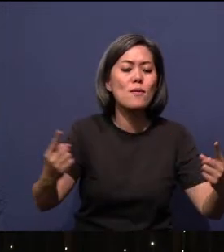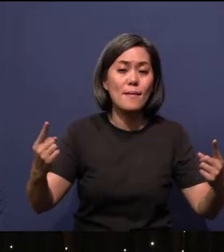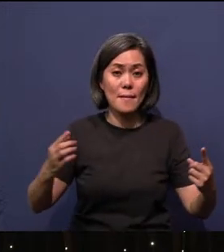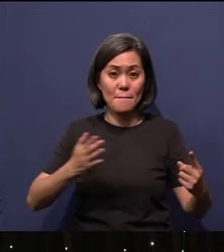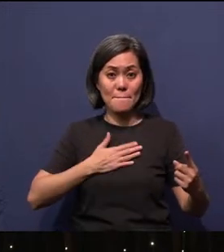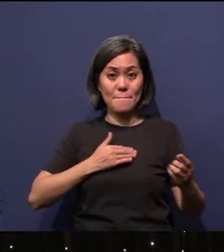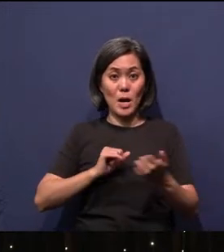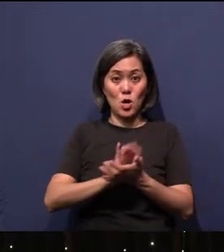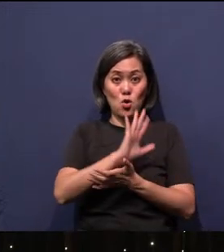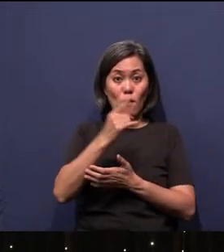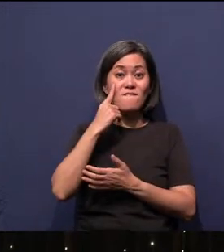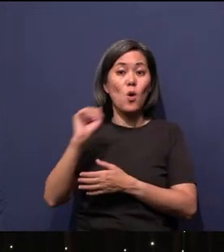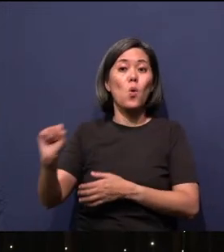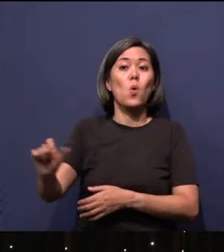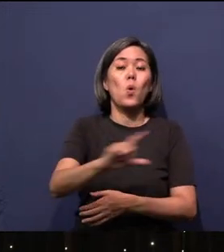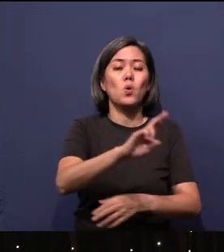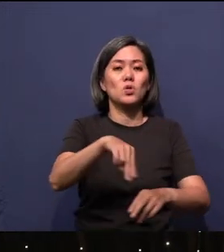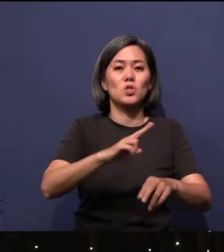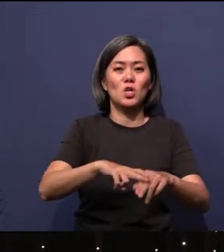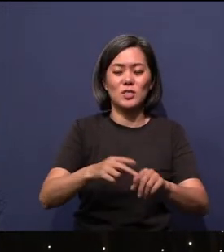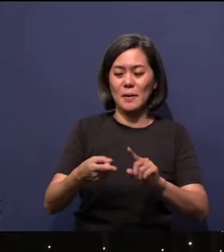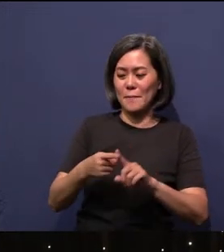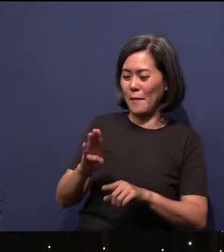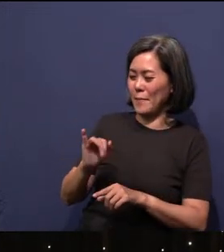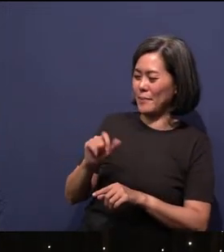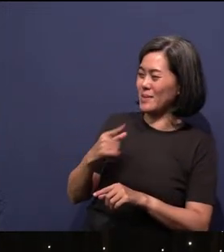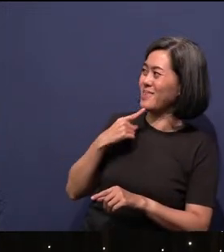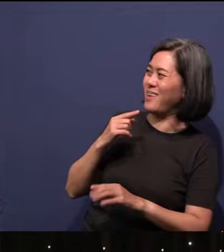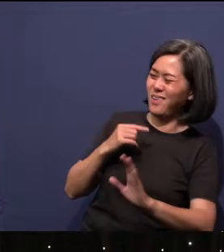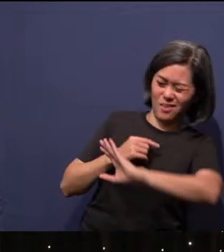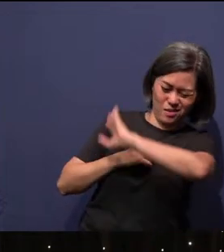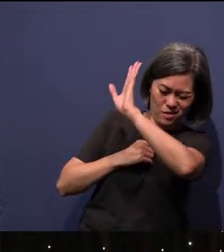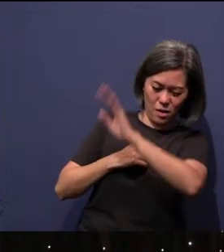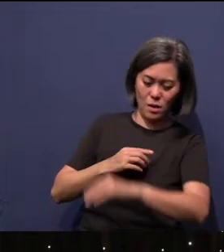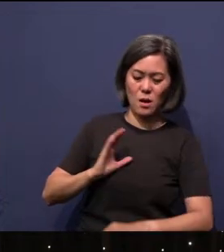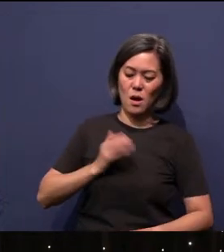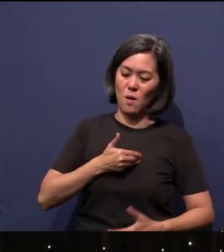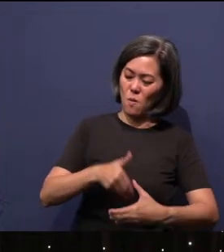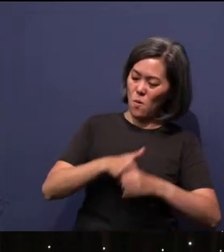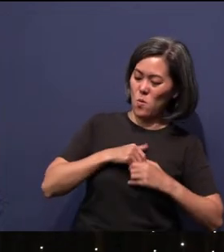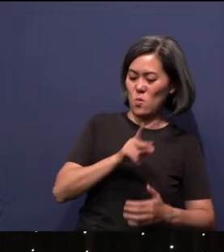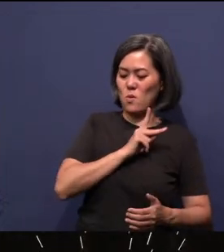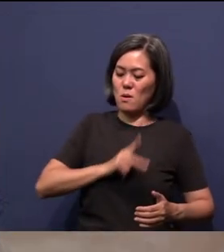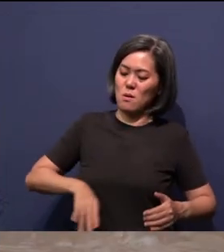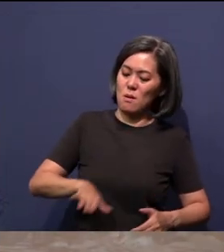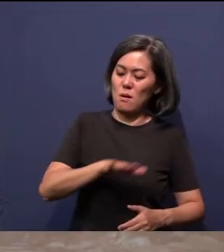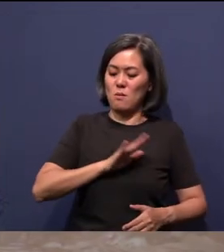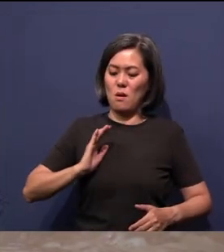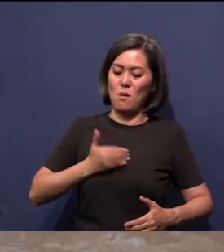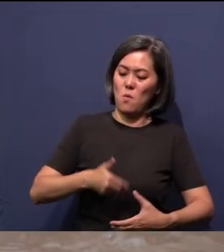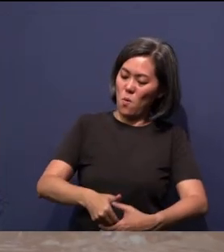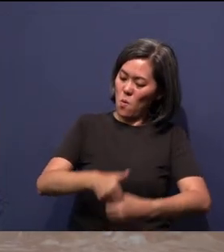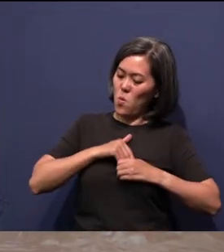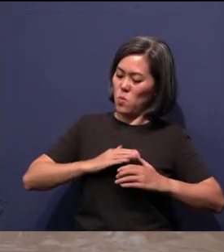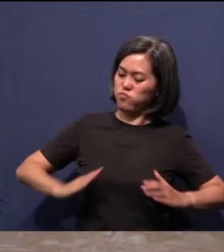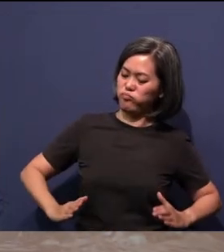People say, "Nah, let's build our own kingdom, our own tall tower. And we will